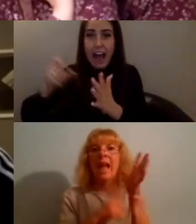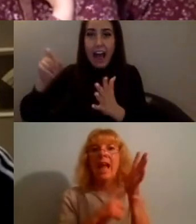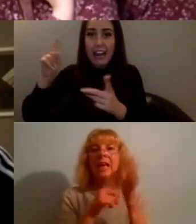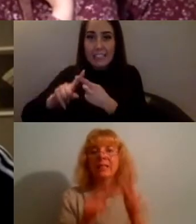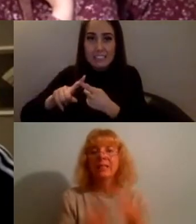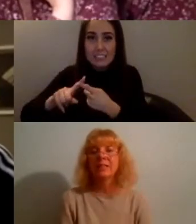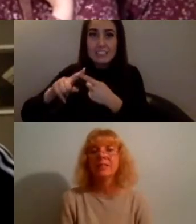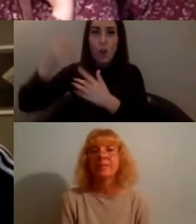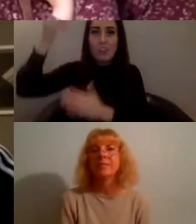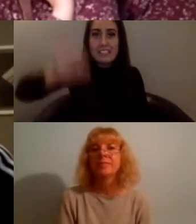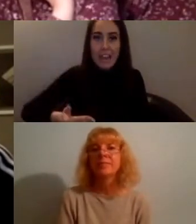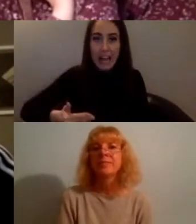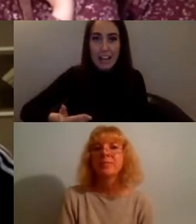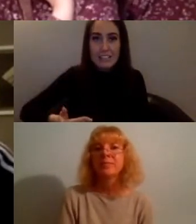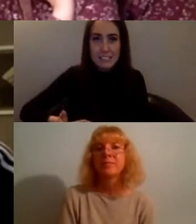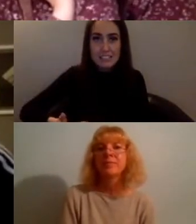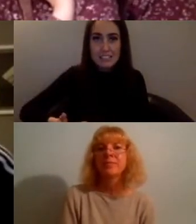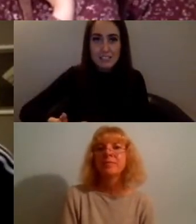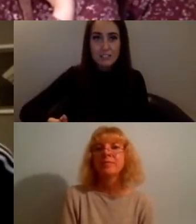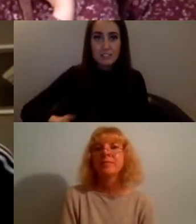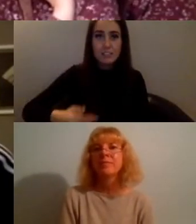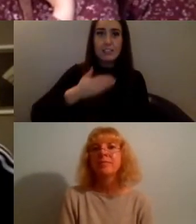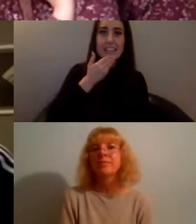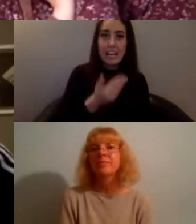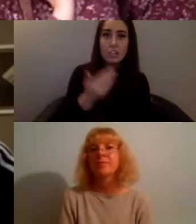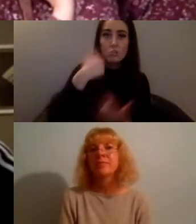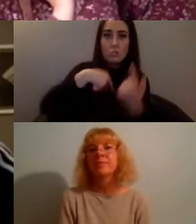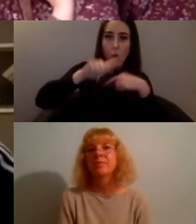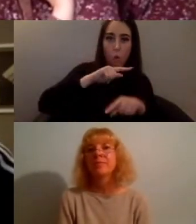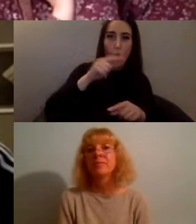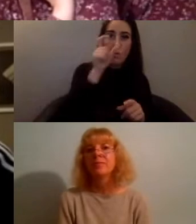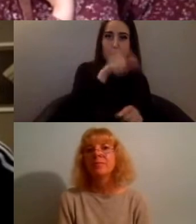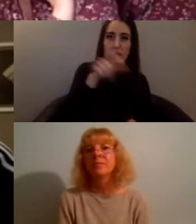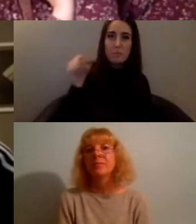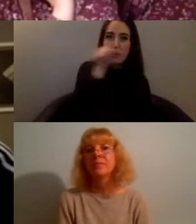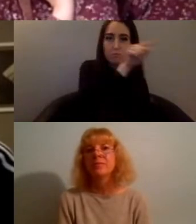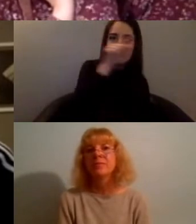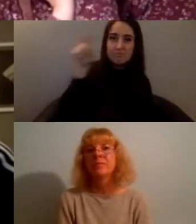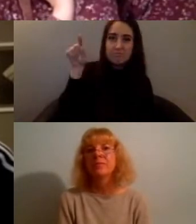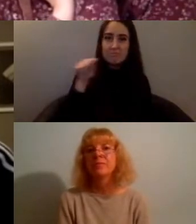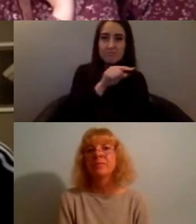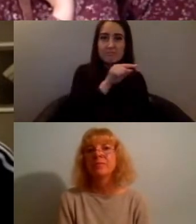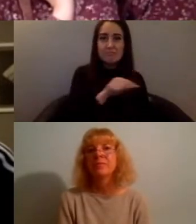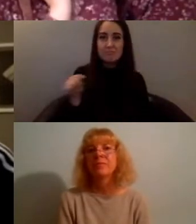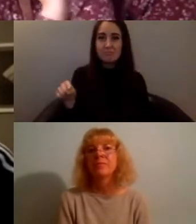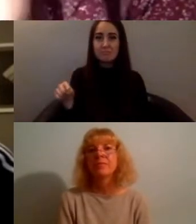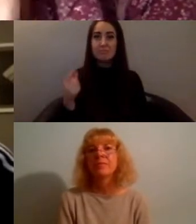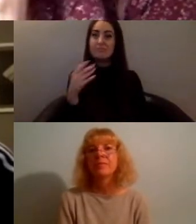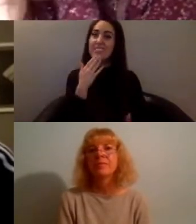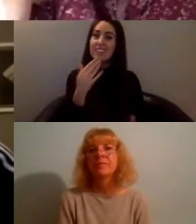Josephine, Tori, Danielle and Grace and from all of us tonight like goodbye thank you